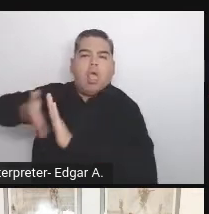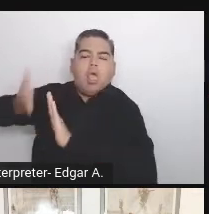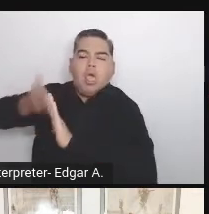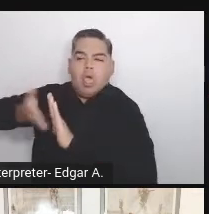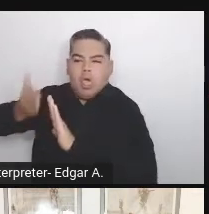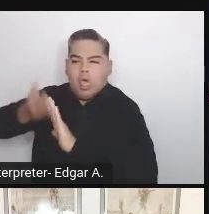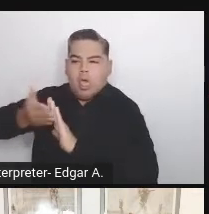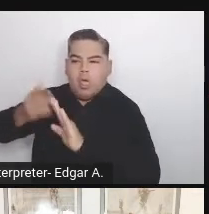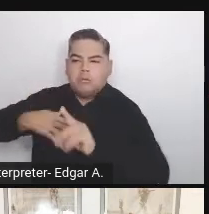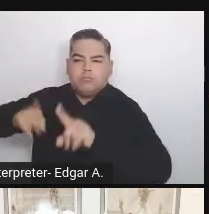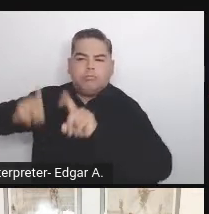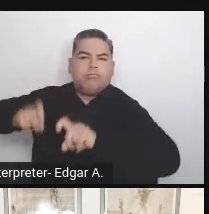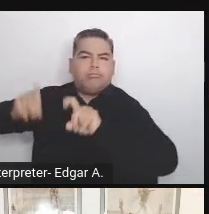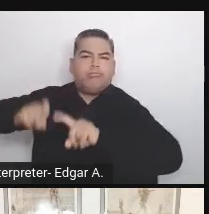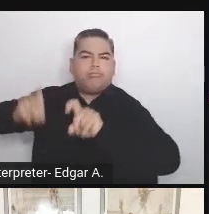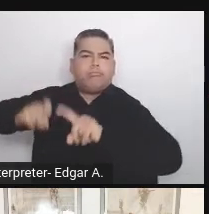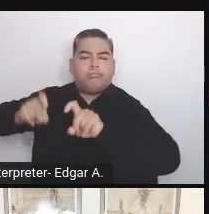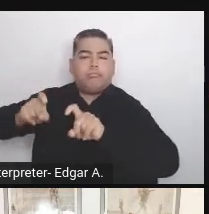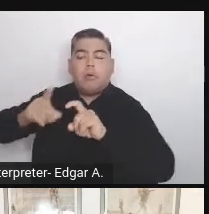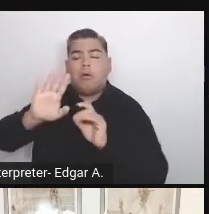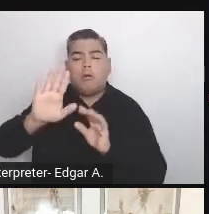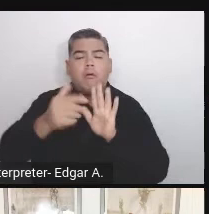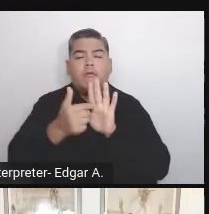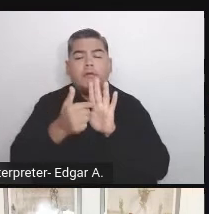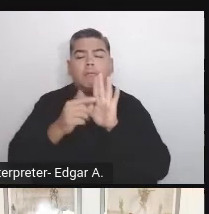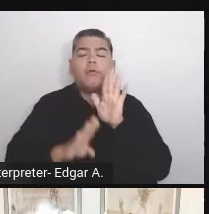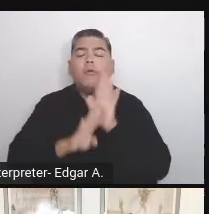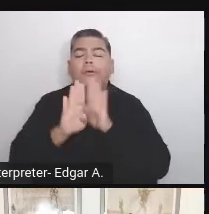A typical developer would say okay so we'll be running unit tests,